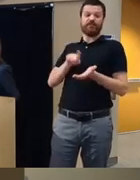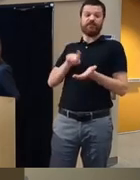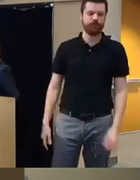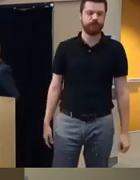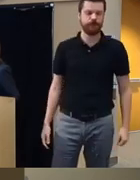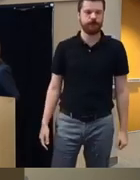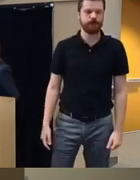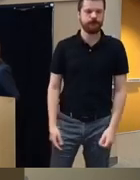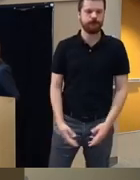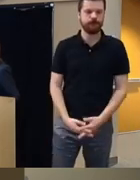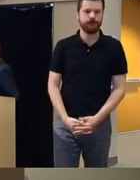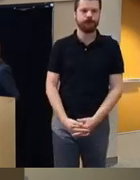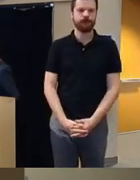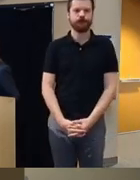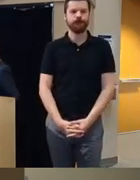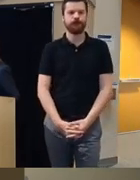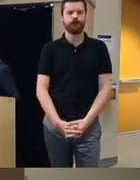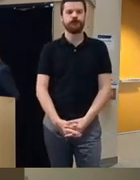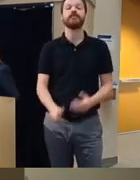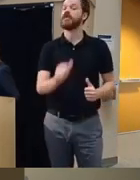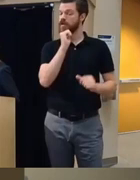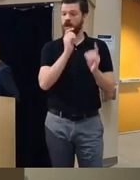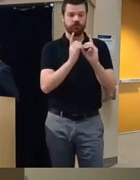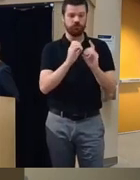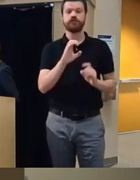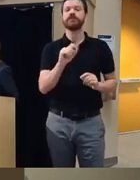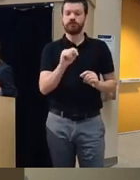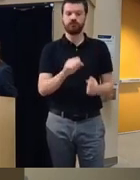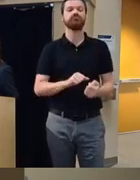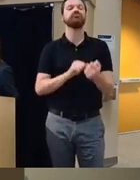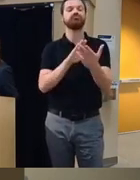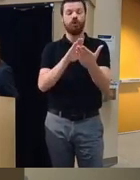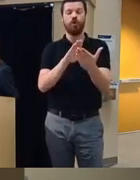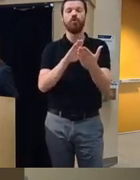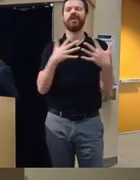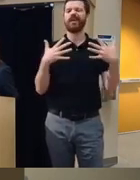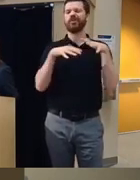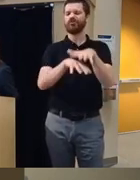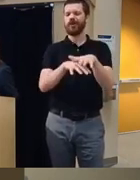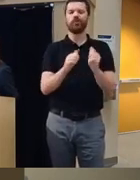using a traditional non-d digitized CBT approach in an integrated way with Suds and aggressives